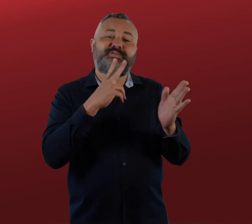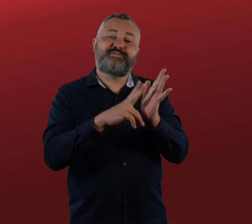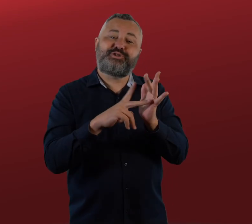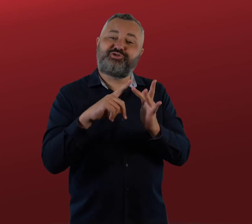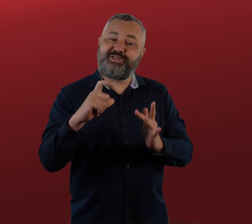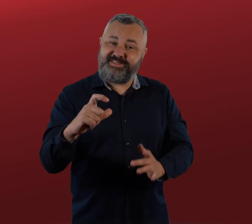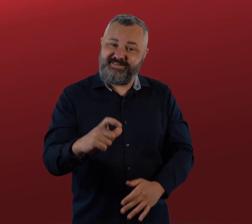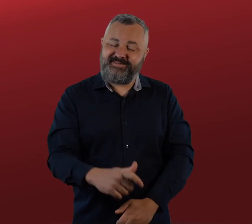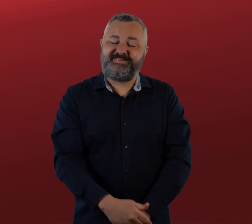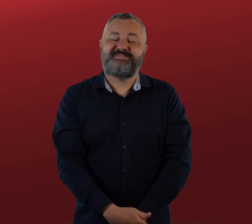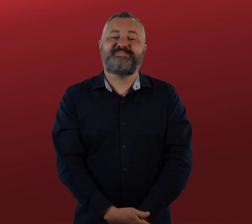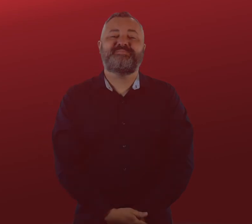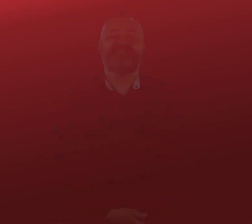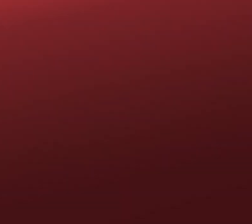how to advocate for your rights.